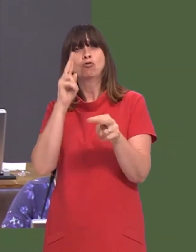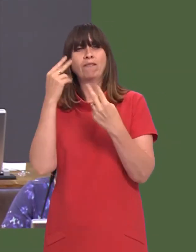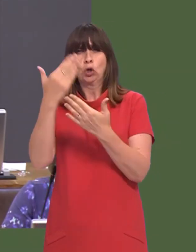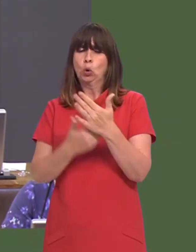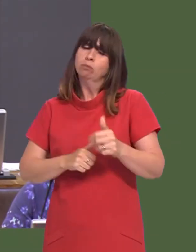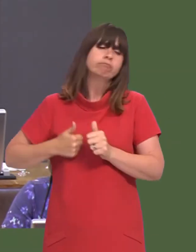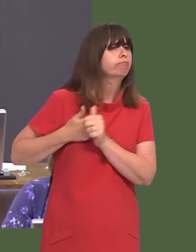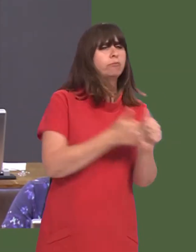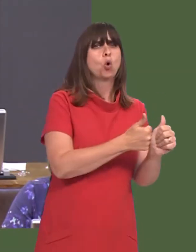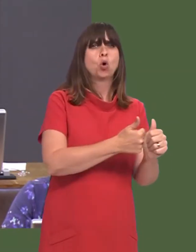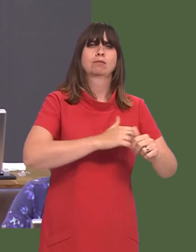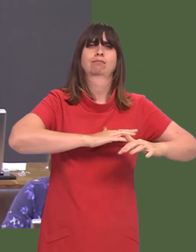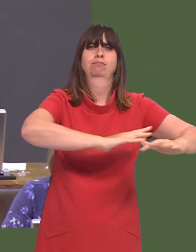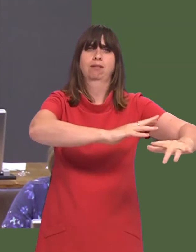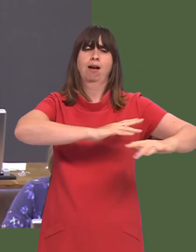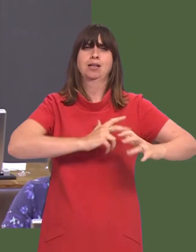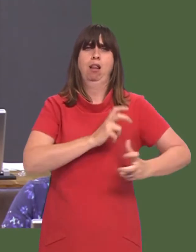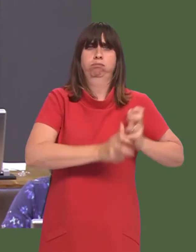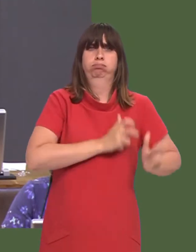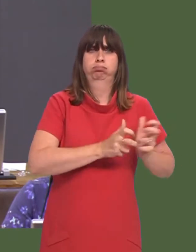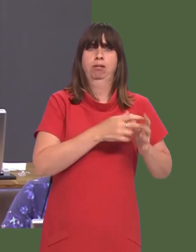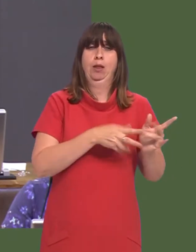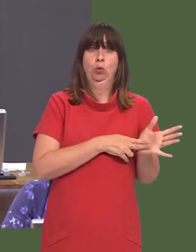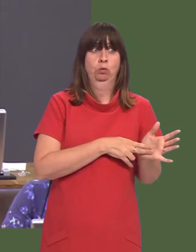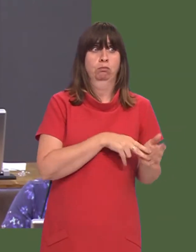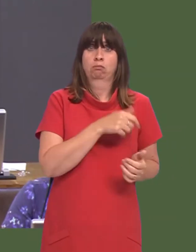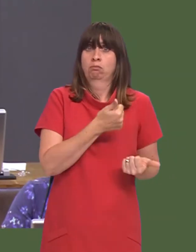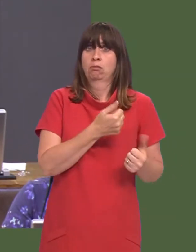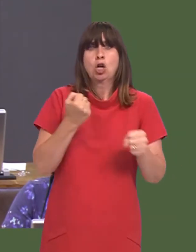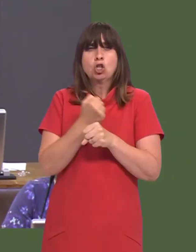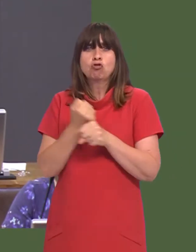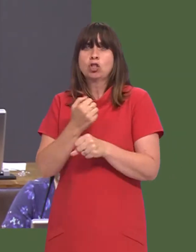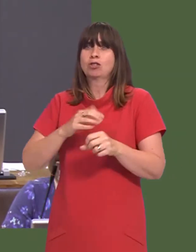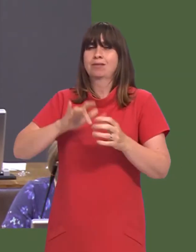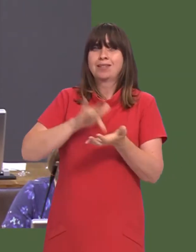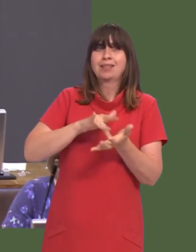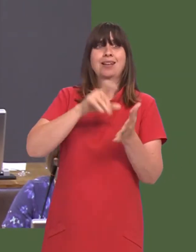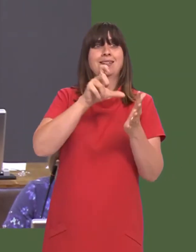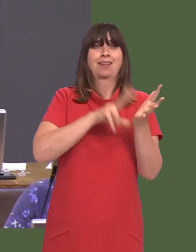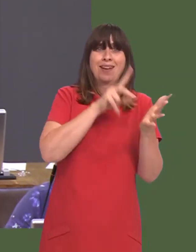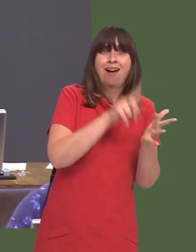review here in this Chamber. It also has the backing of the higher education sector, the construction sector, the business